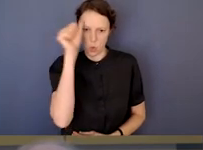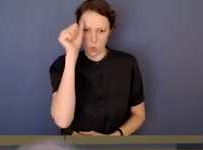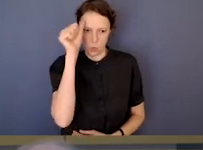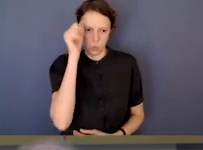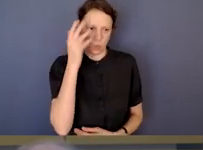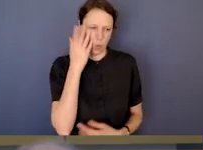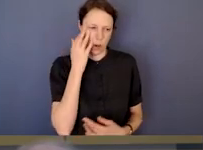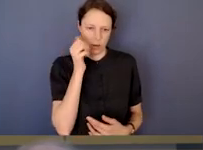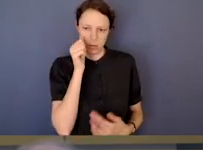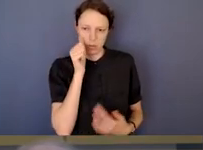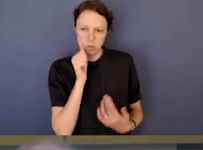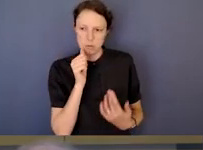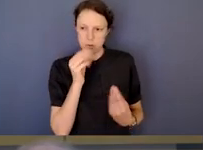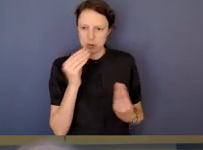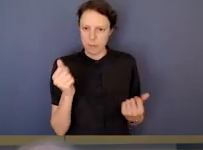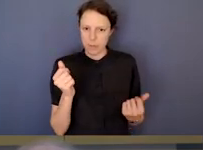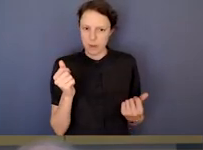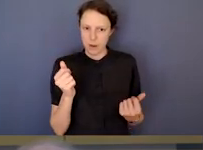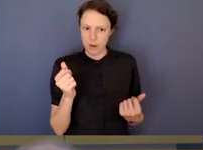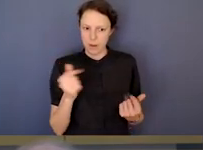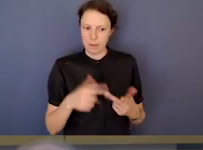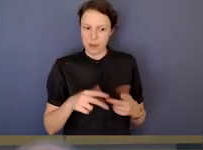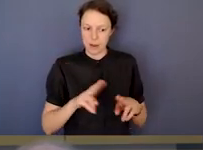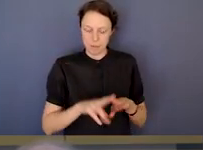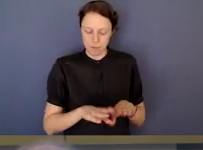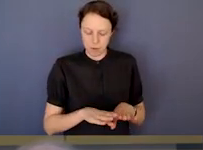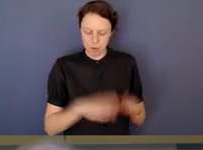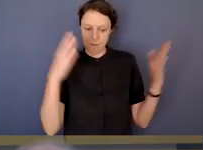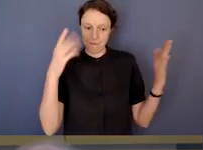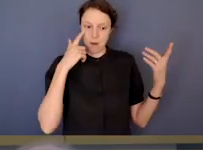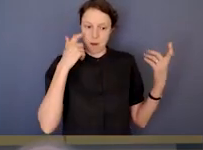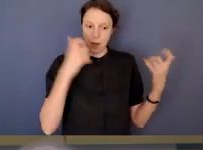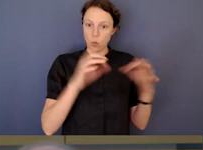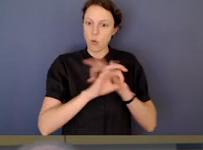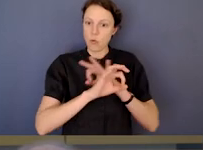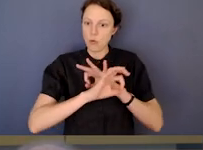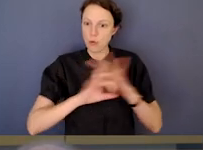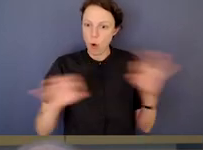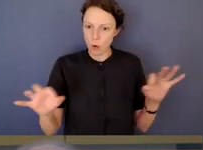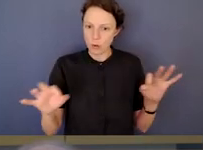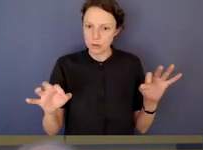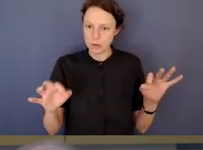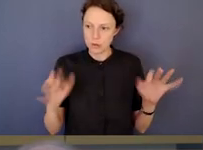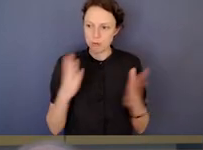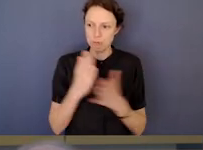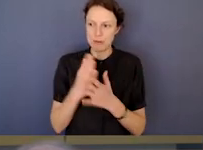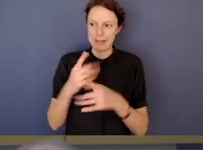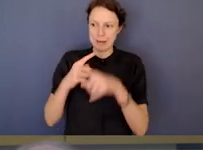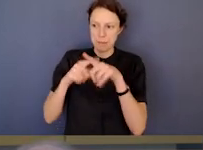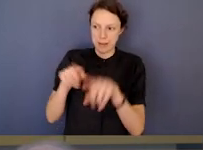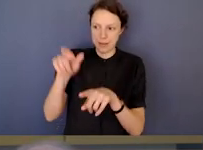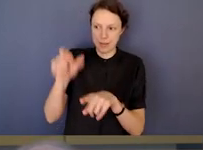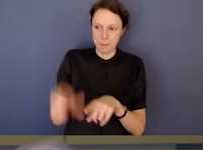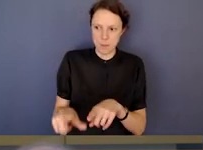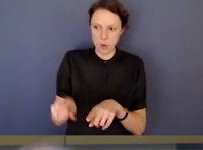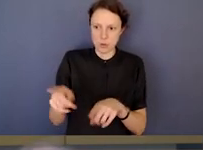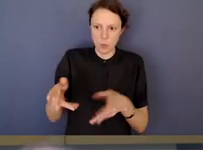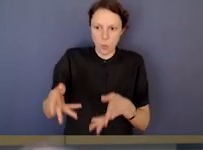but the difference often between a matter being uncovered or not, is whether someone's prepared to speak out. Even if they haven't got the full story,